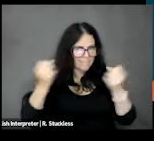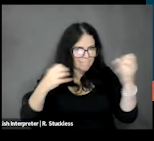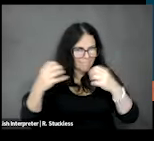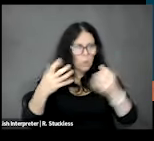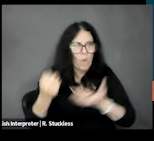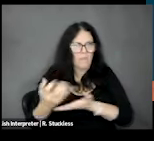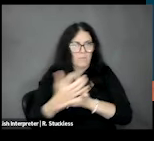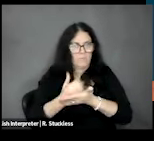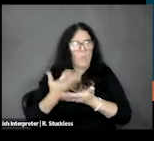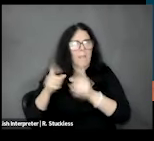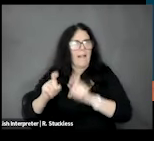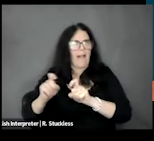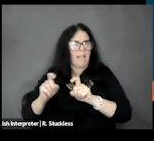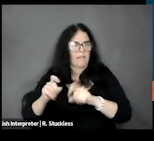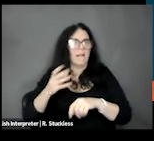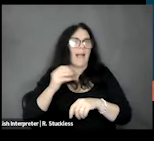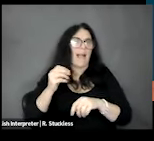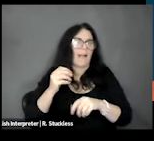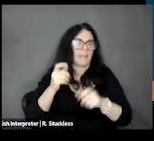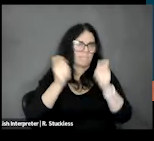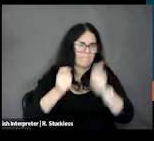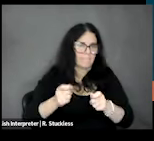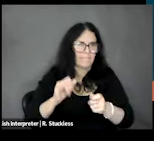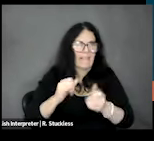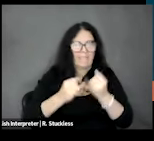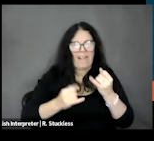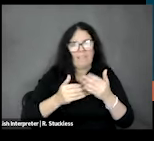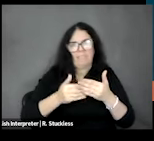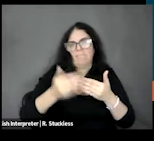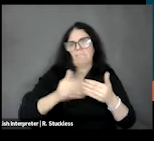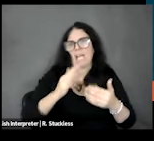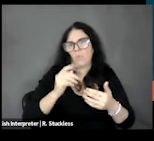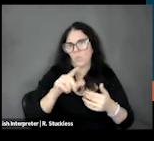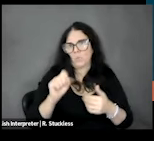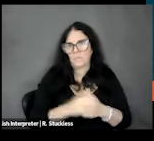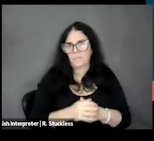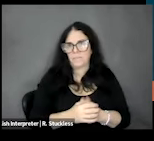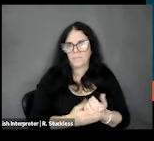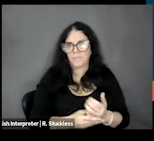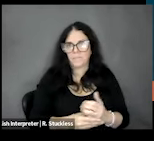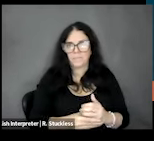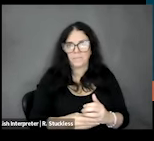on the tools and refine and finalize them. So, those are kind of our next steps.